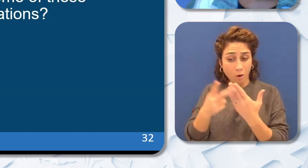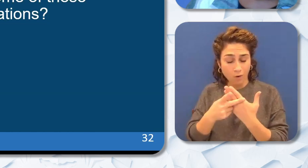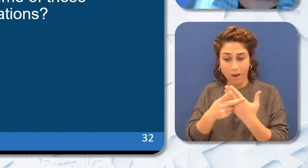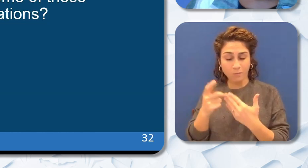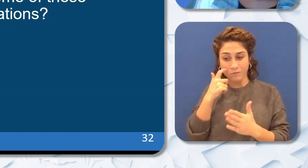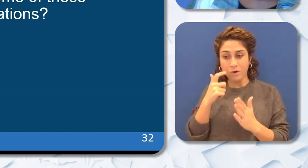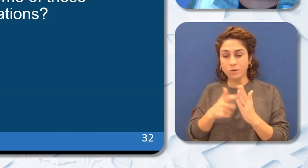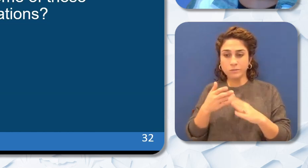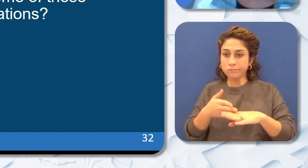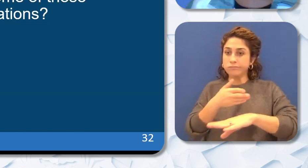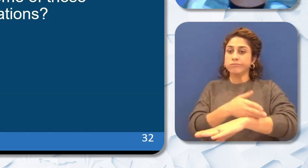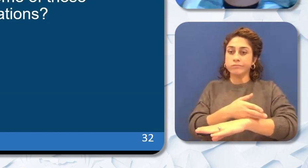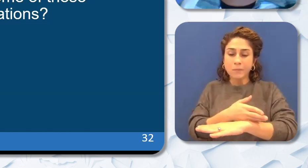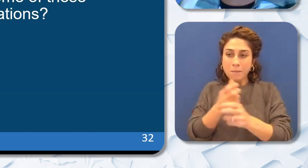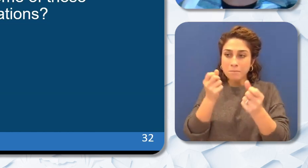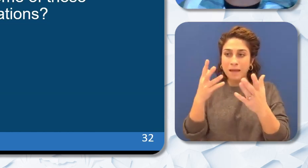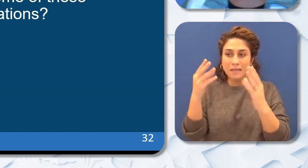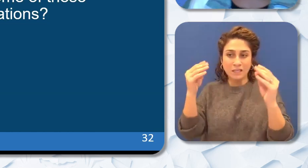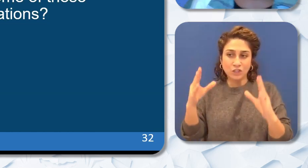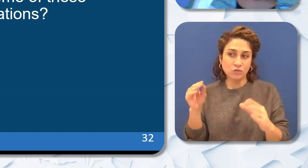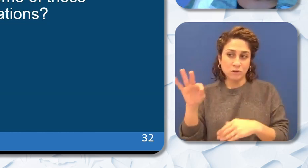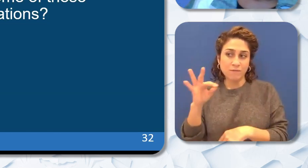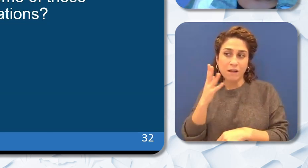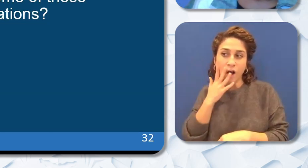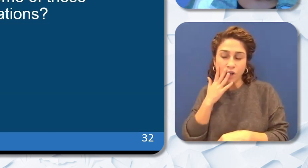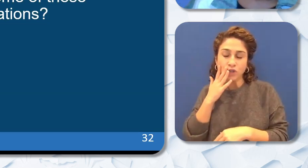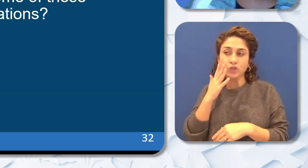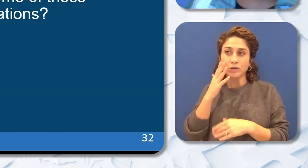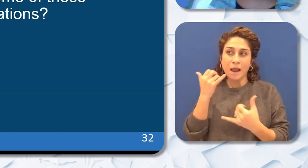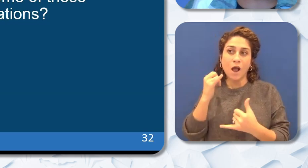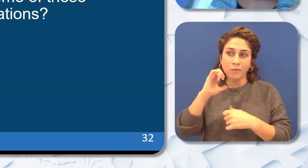increases in the numbers of teachers of color pursuing this professional honor. Leadership